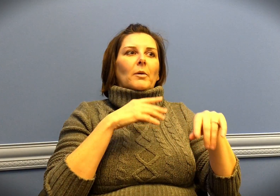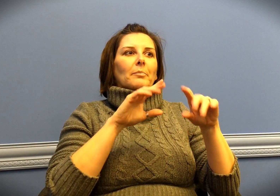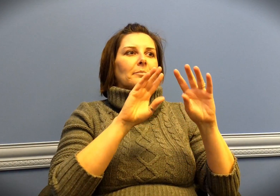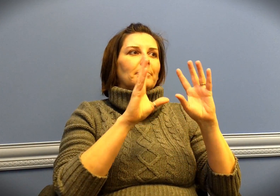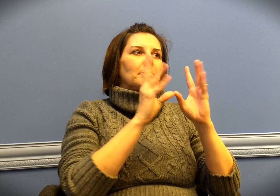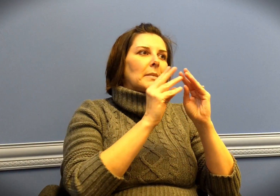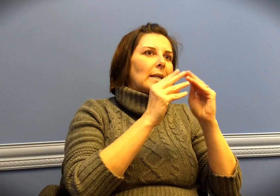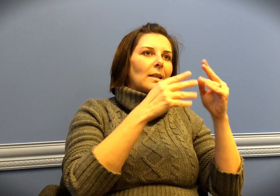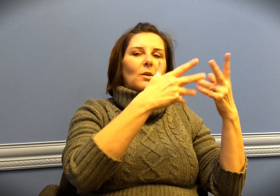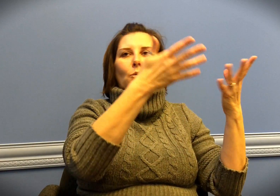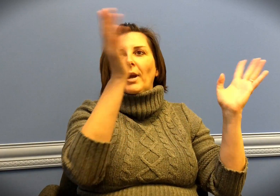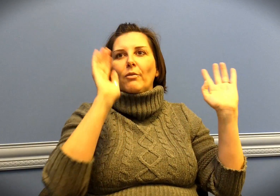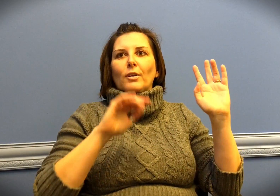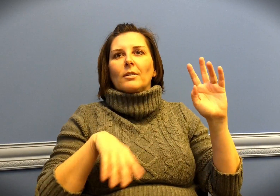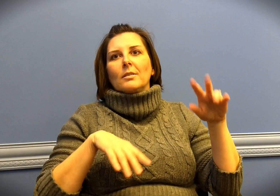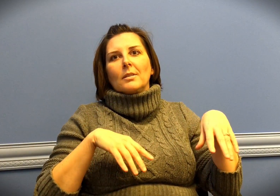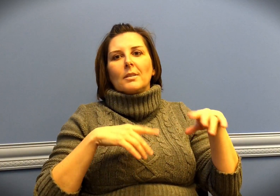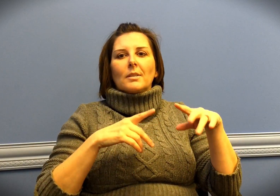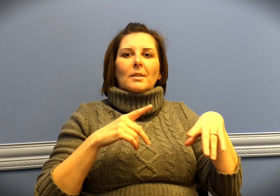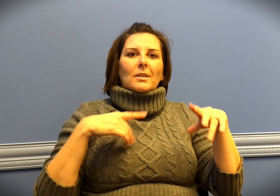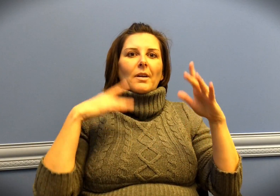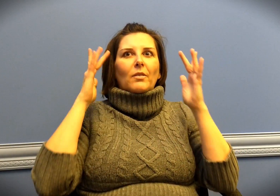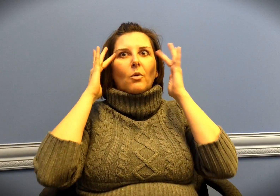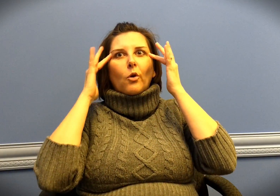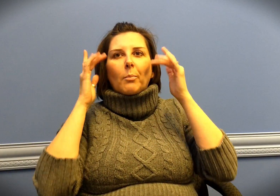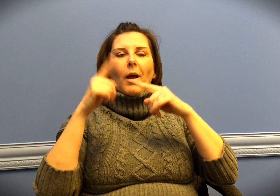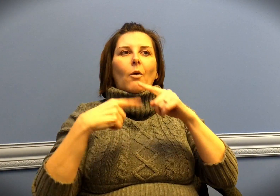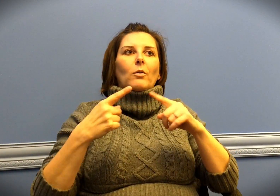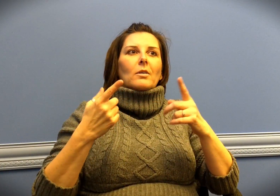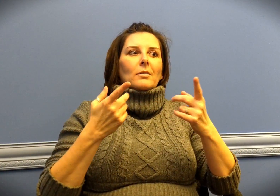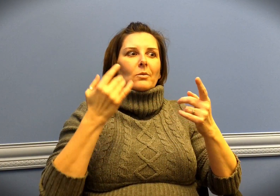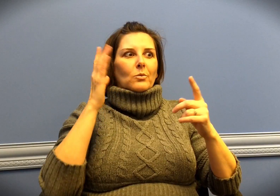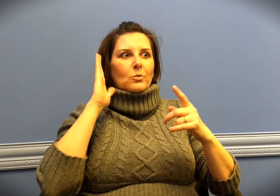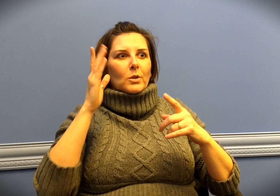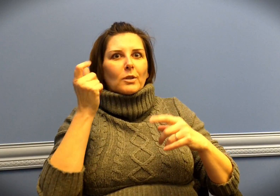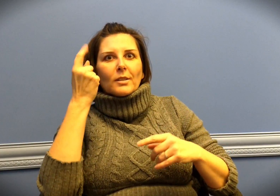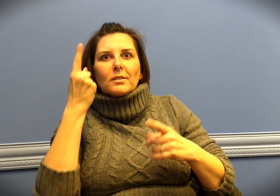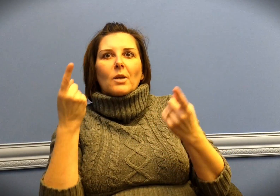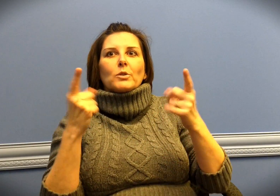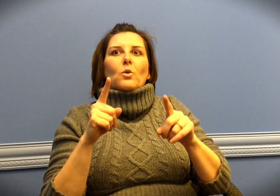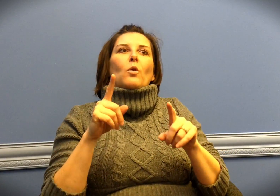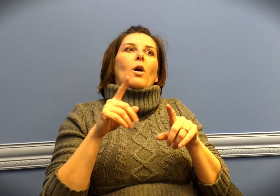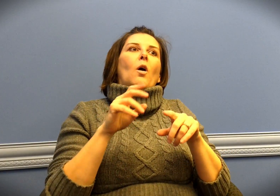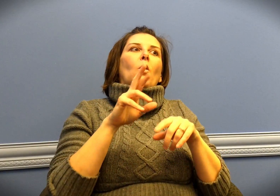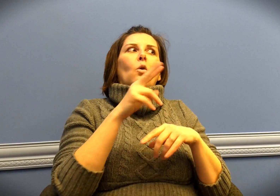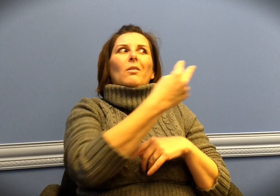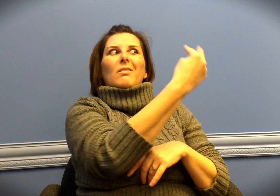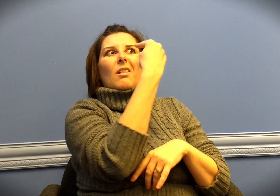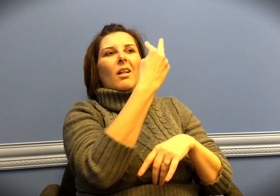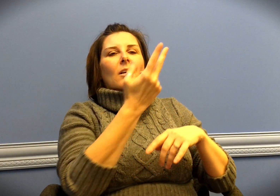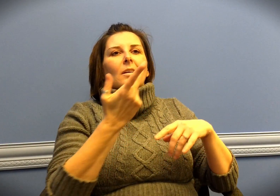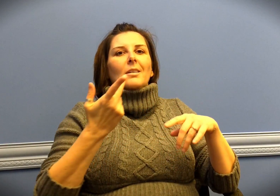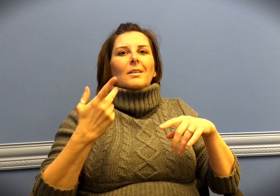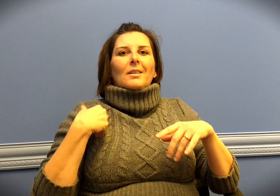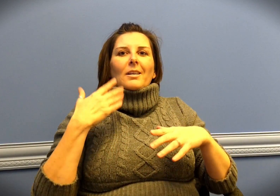I'd go to work and worry if I would understand what was going on. I'd worry that people would look at me funny